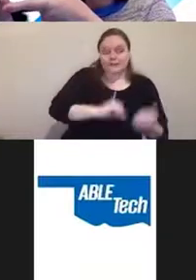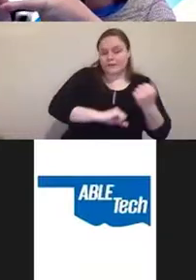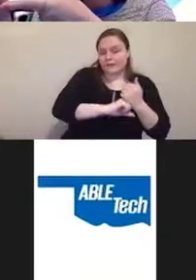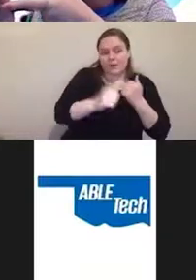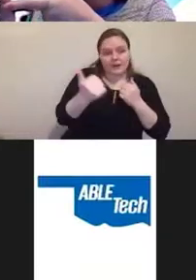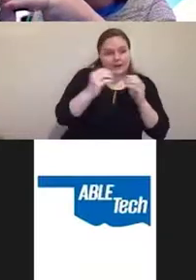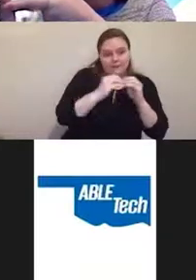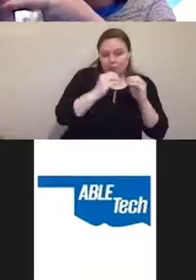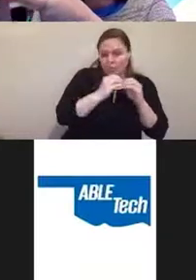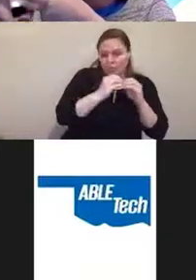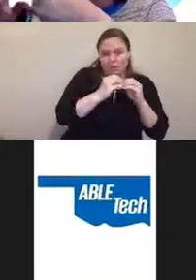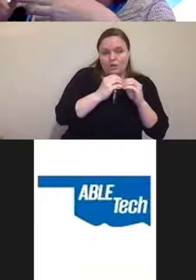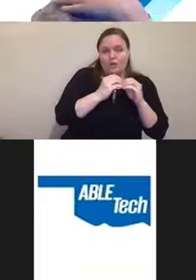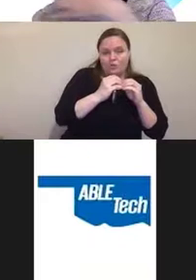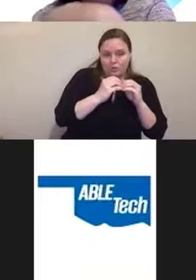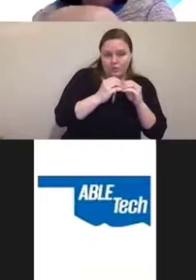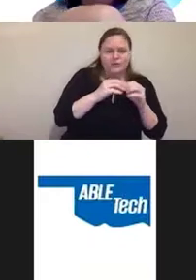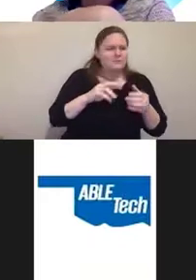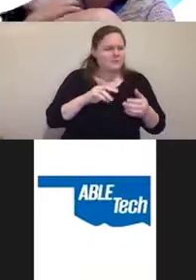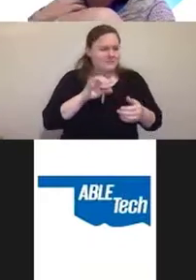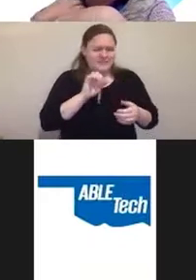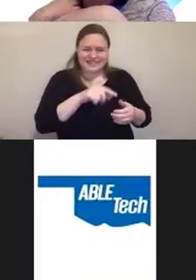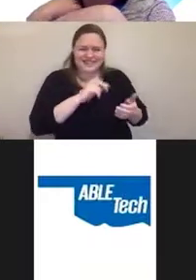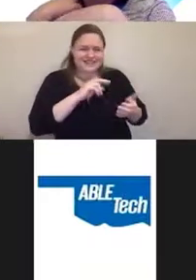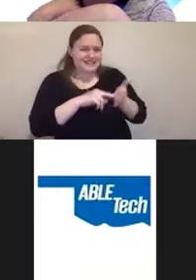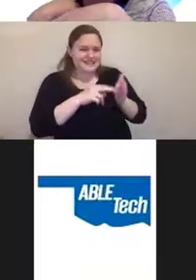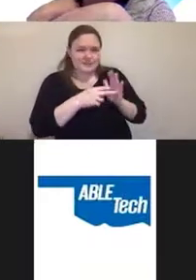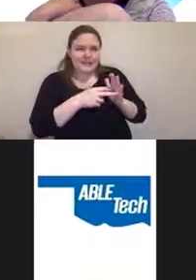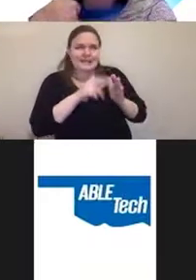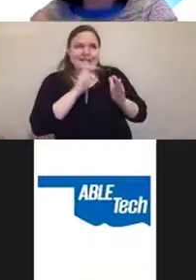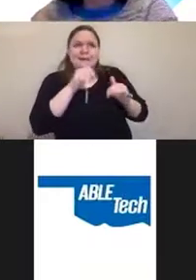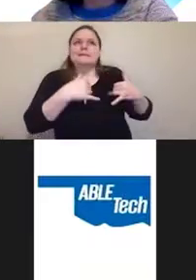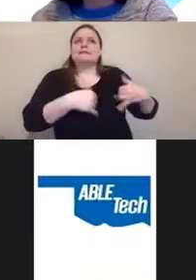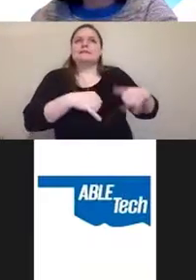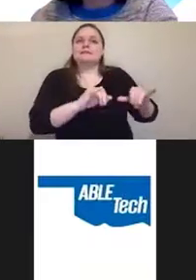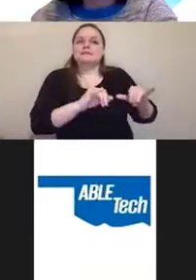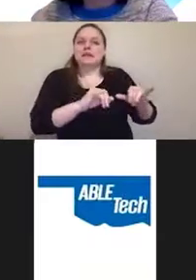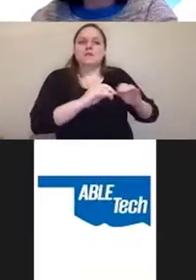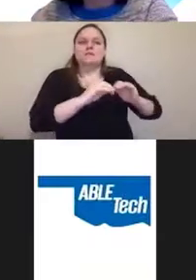but that doesn't mean that it's not still out in public.